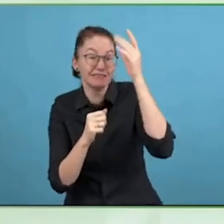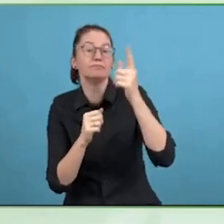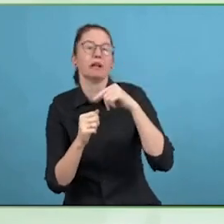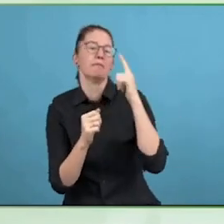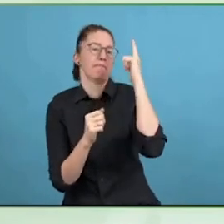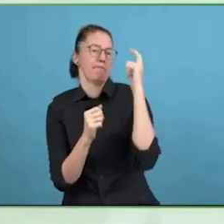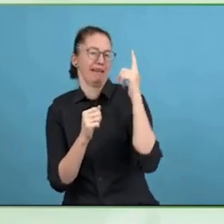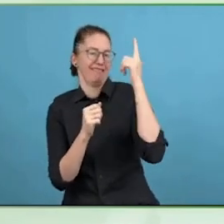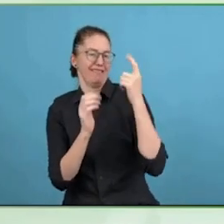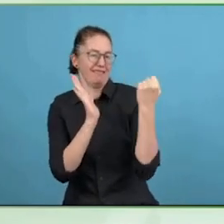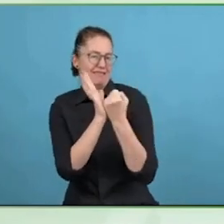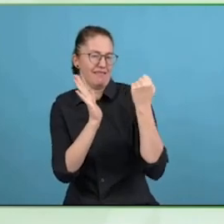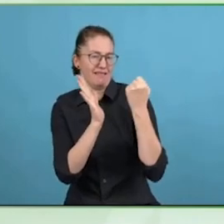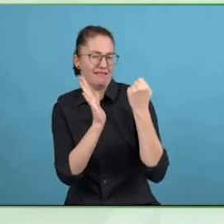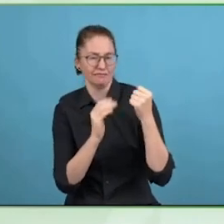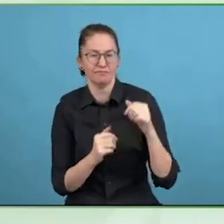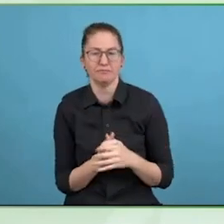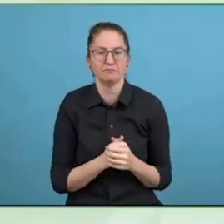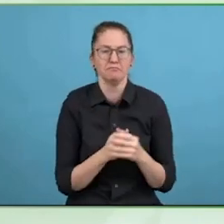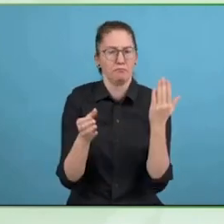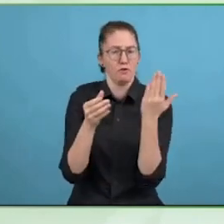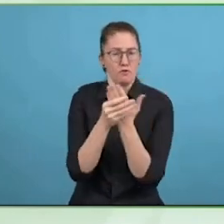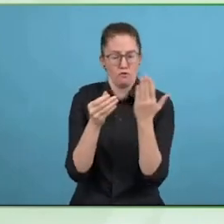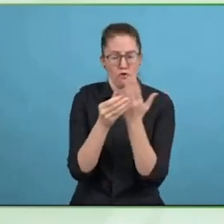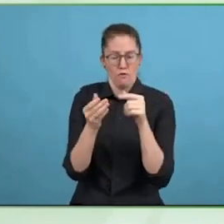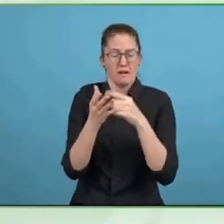We have others also.